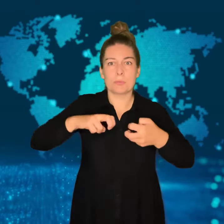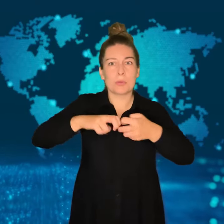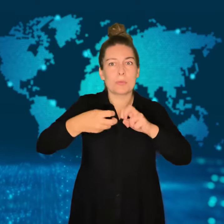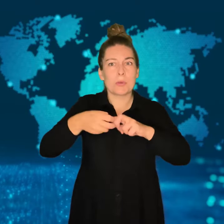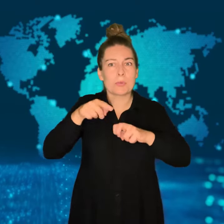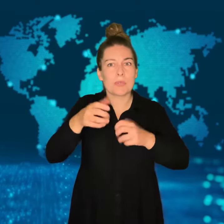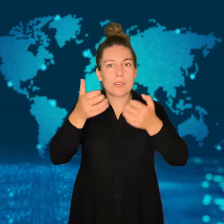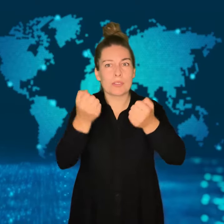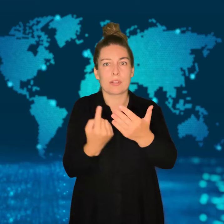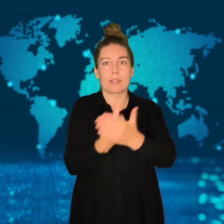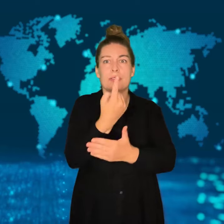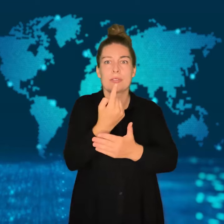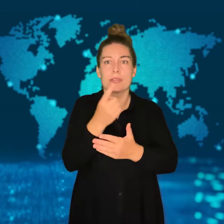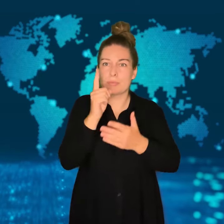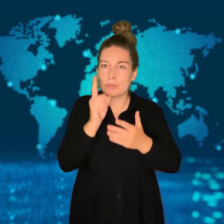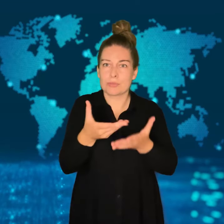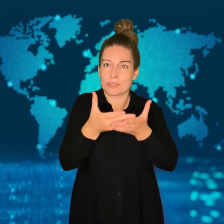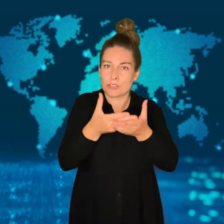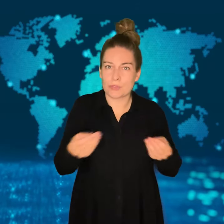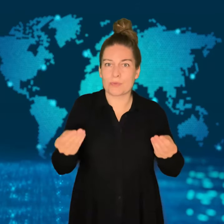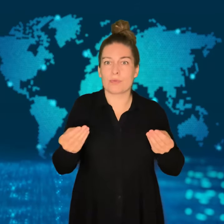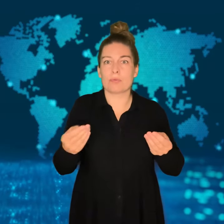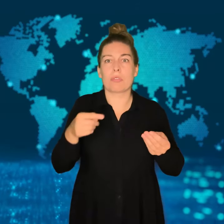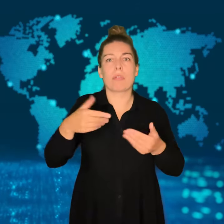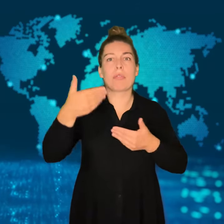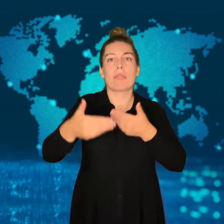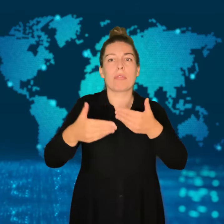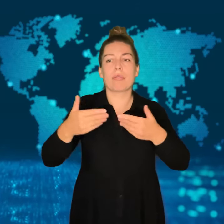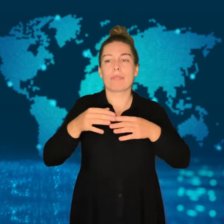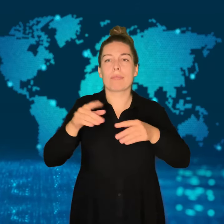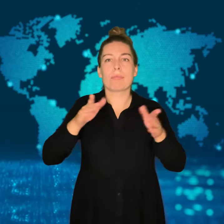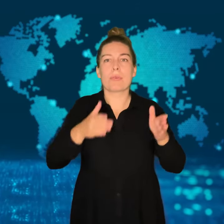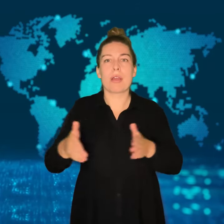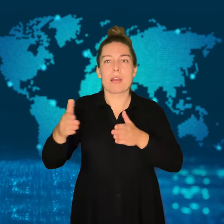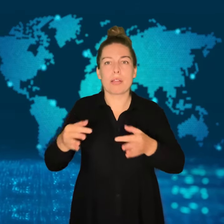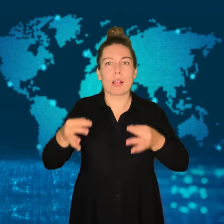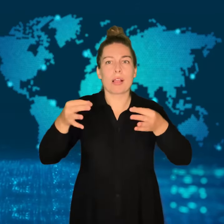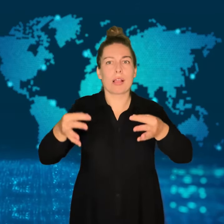a final decision.